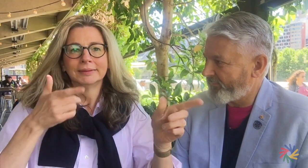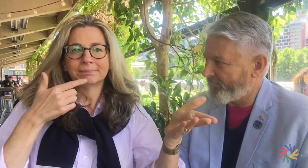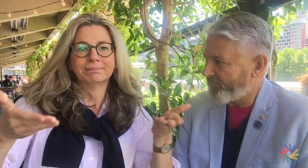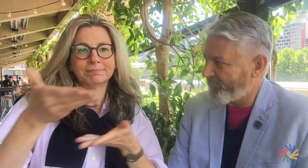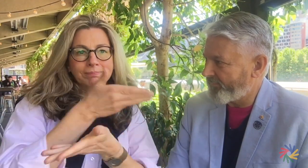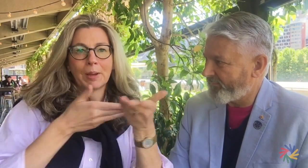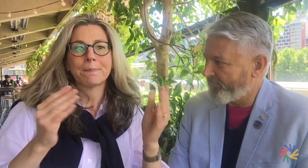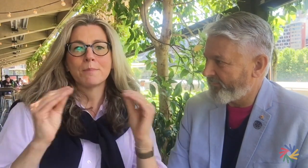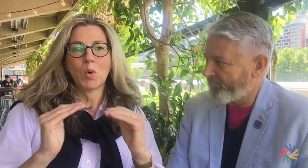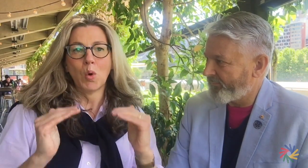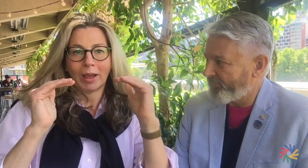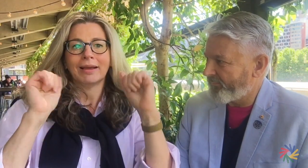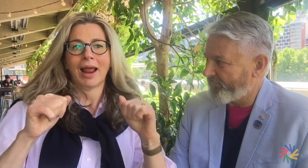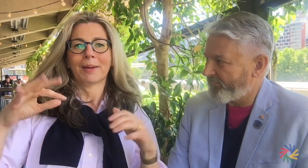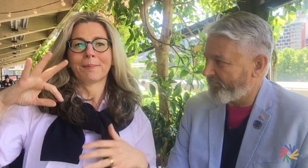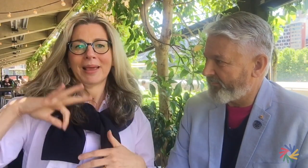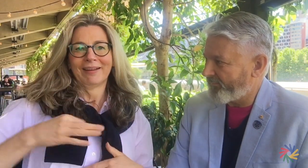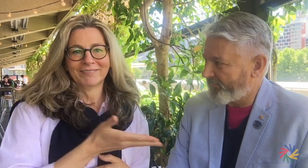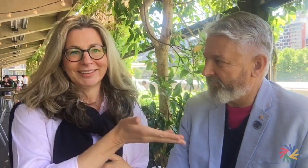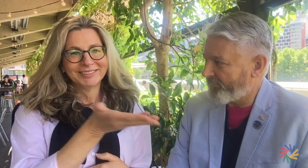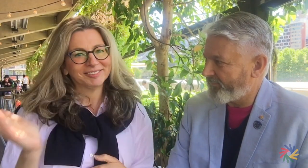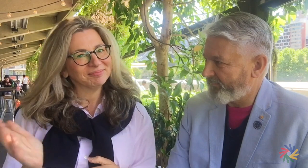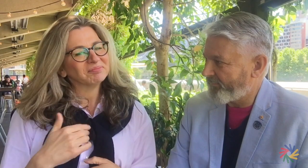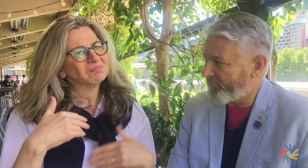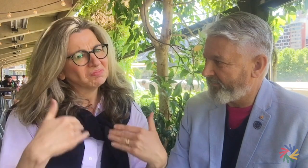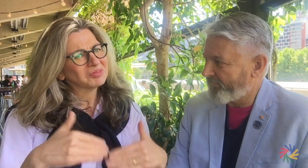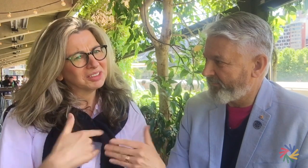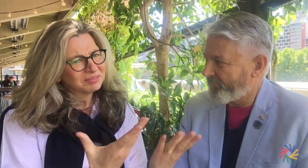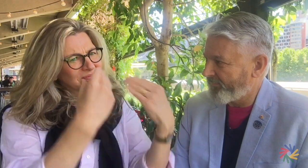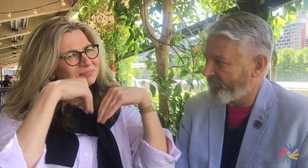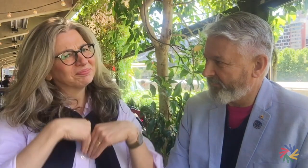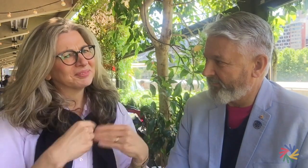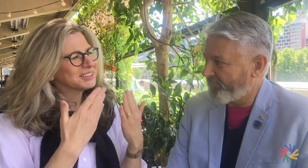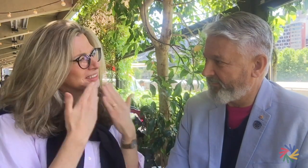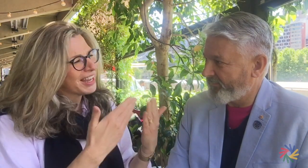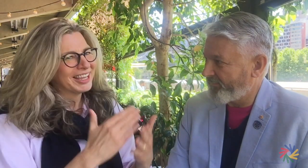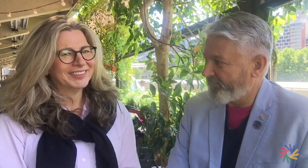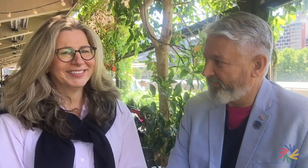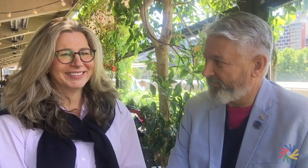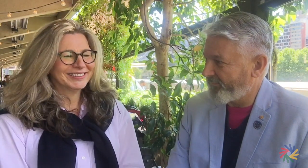In my case it is our deaf athletes and members and in his case, the global deaf community.